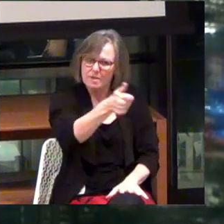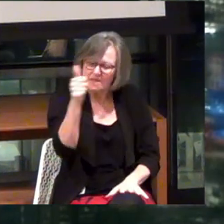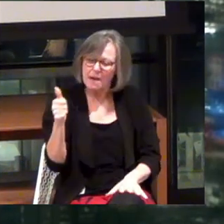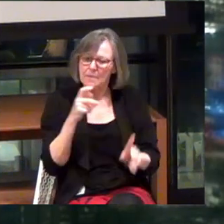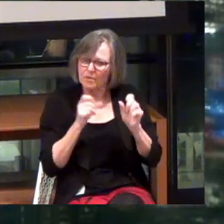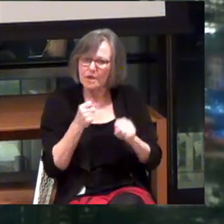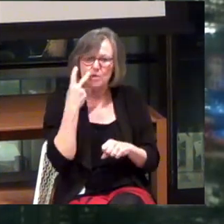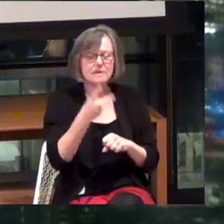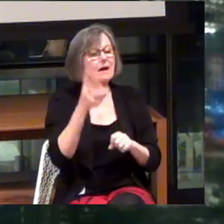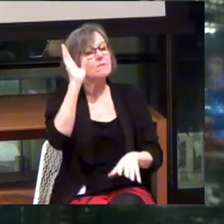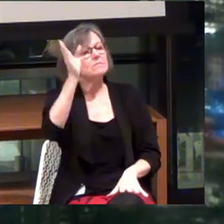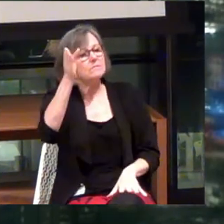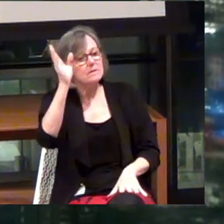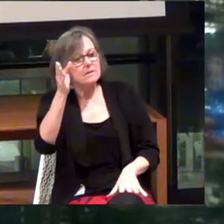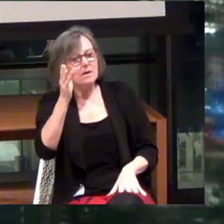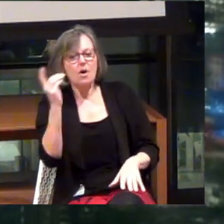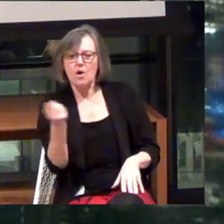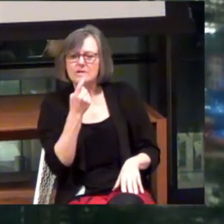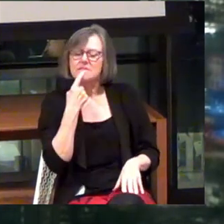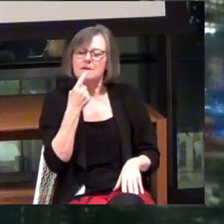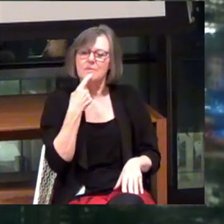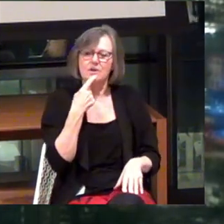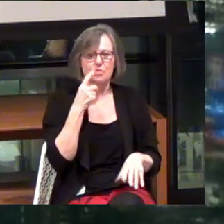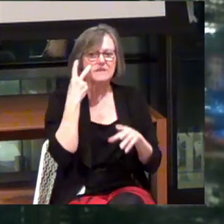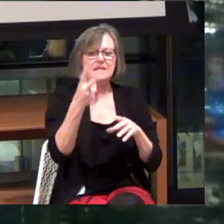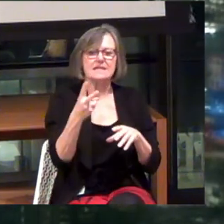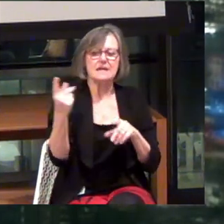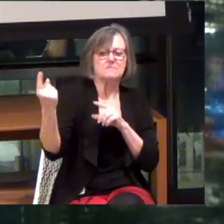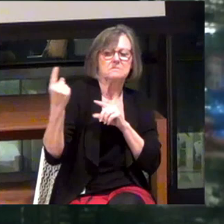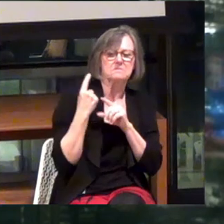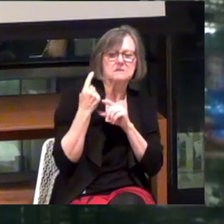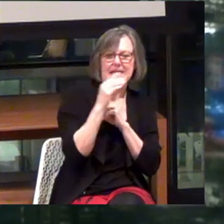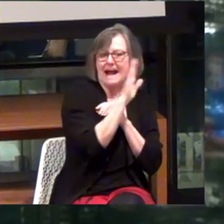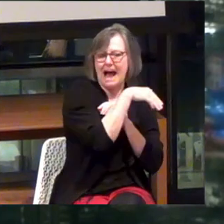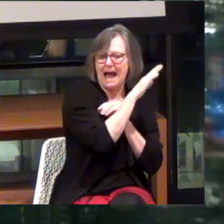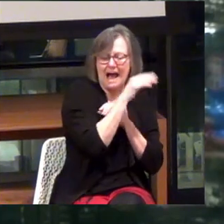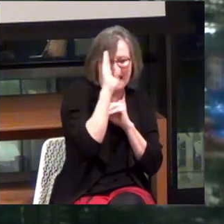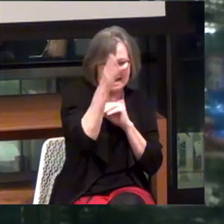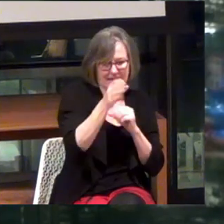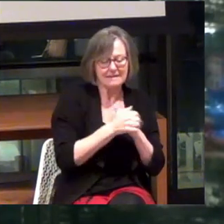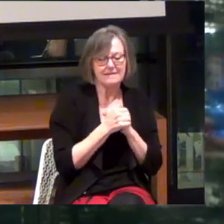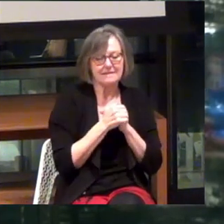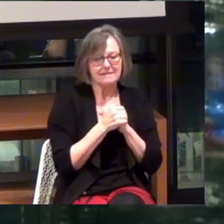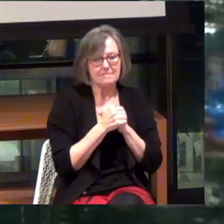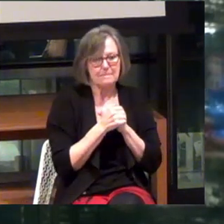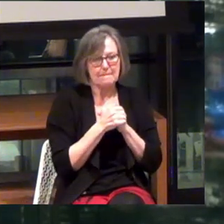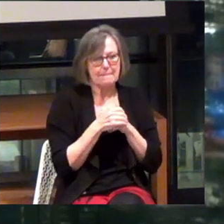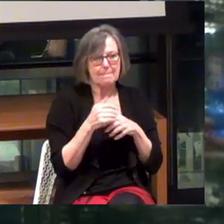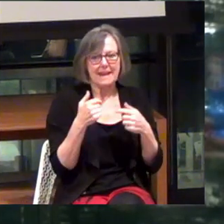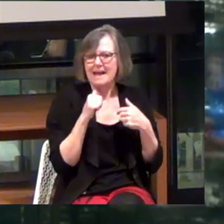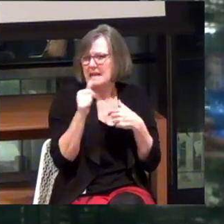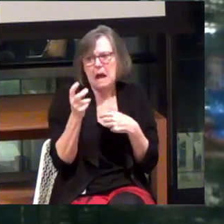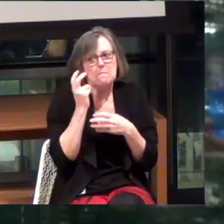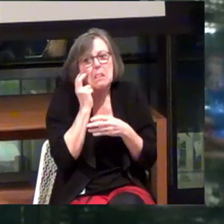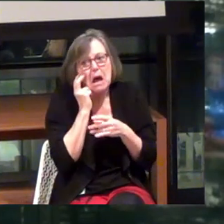Now I give a presentation and always someone sighted comes over to me and says... Hi! I'm not blind.